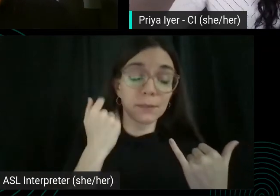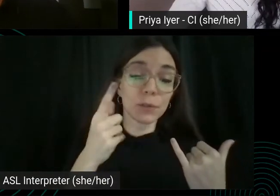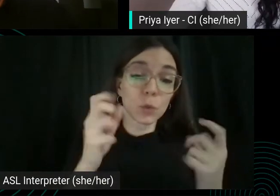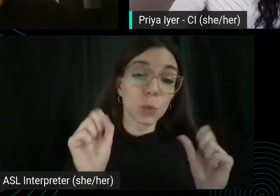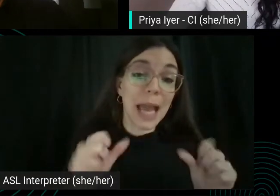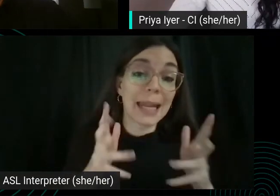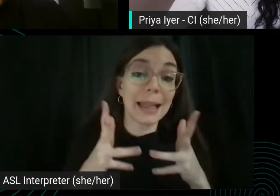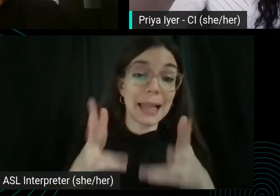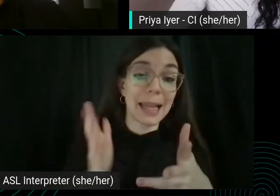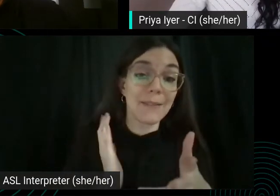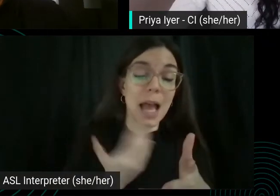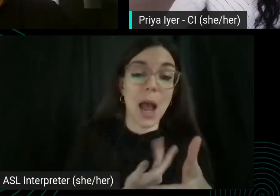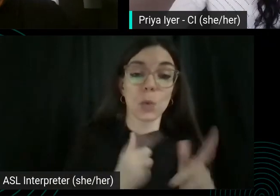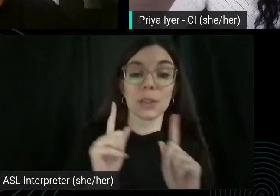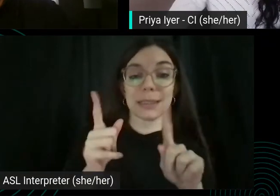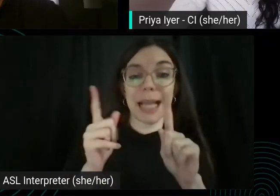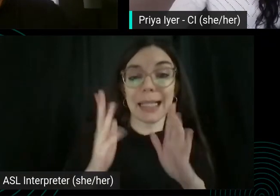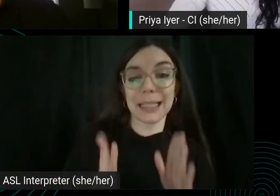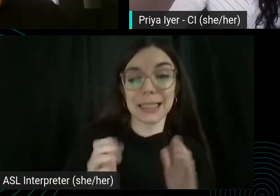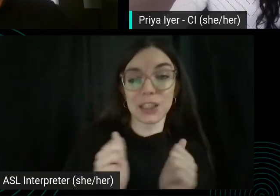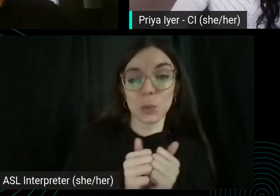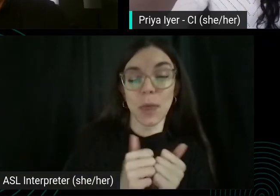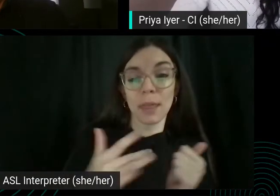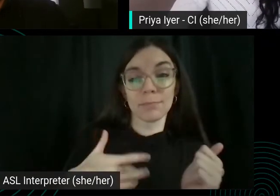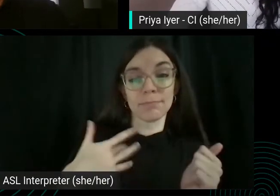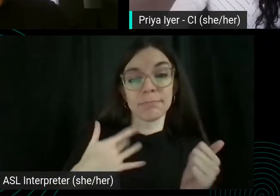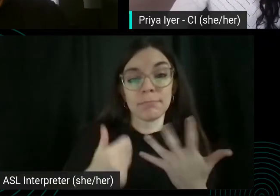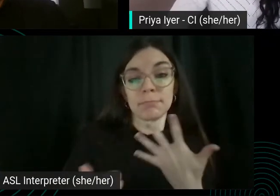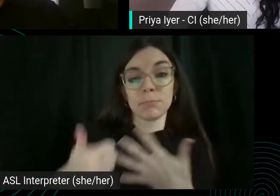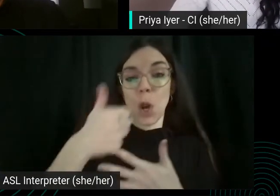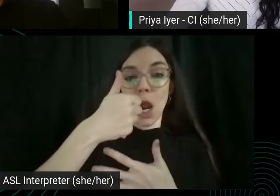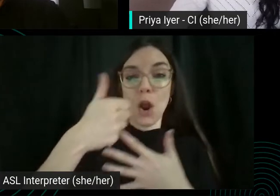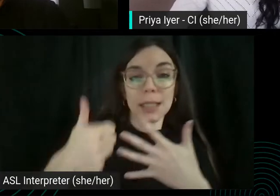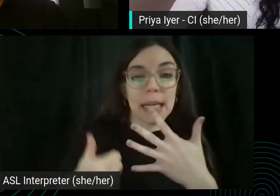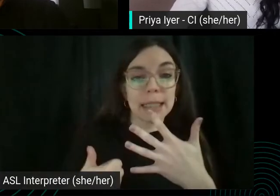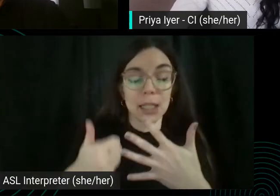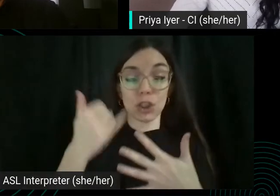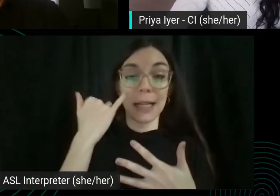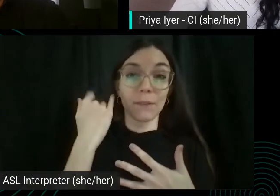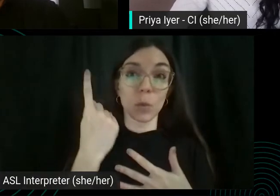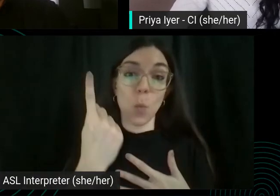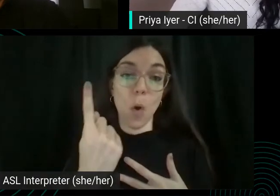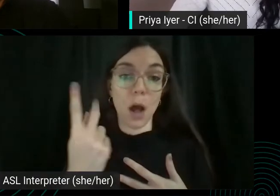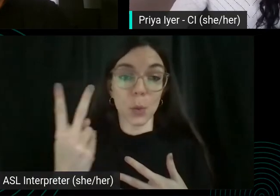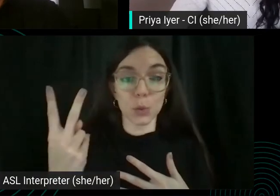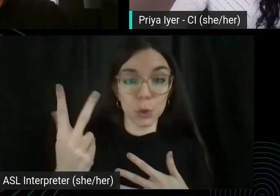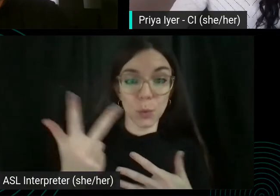Is with just a sense of prioritization. If there were one or two things that people could go back to their